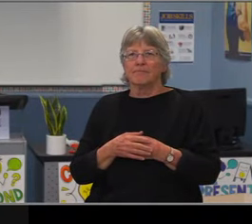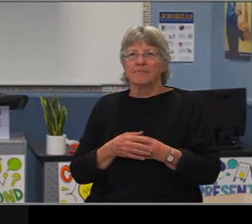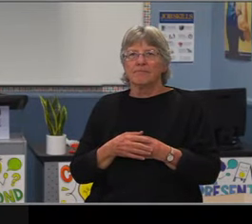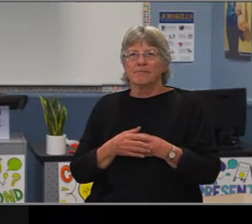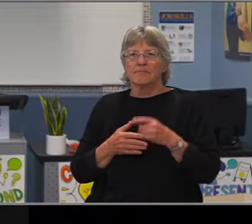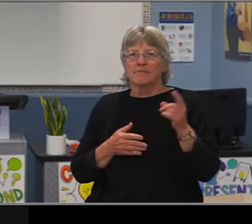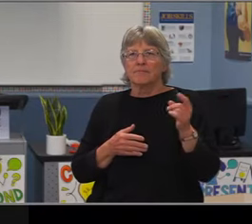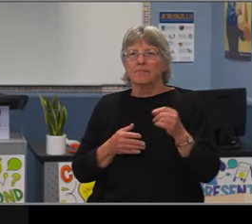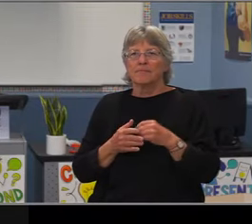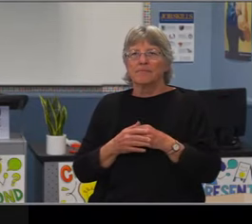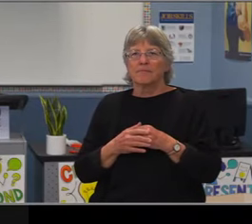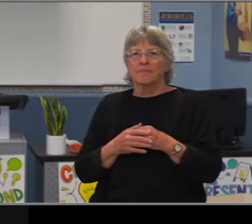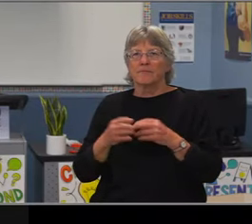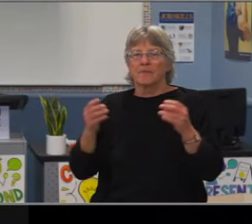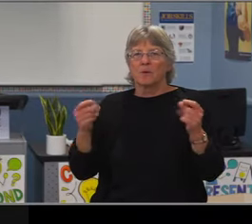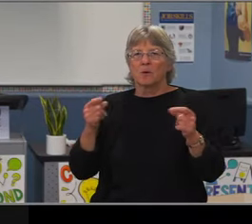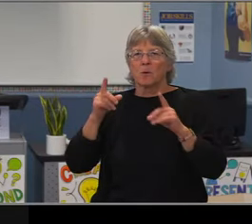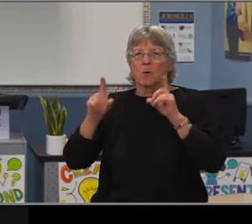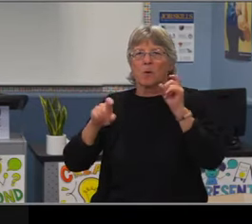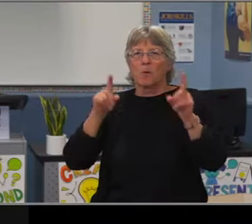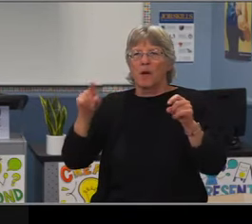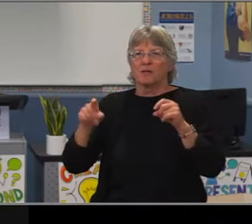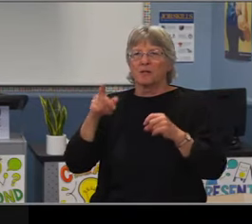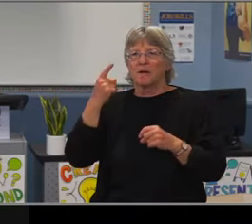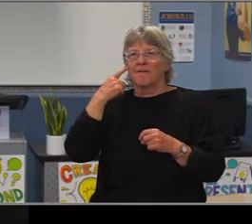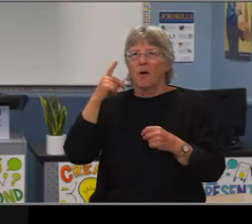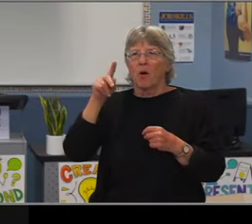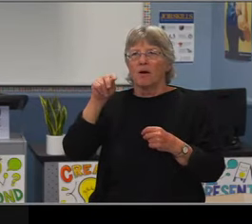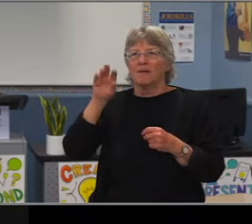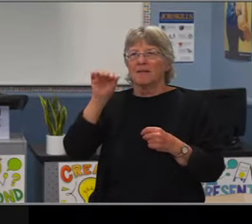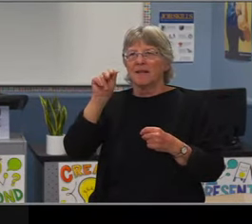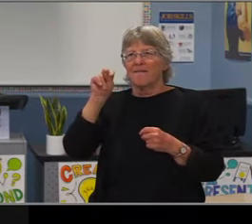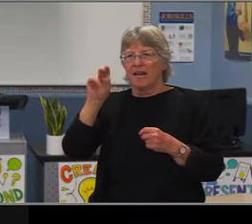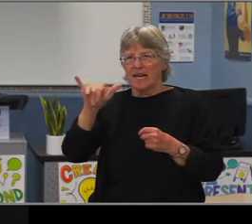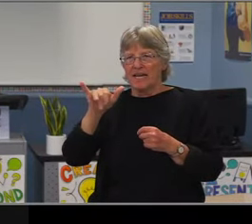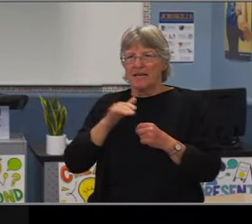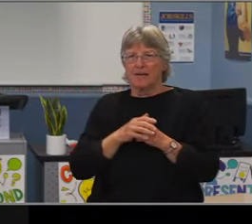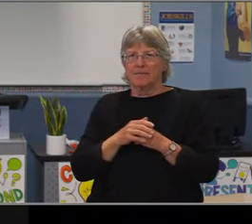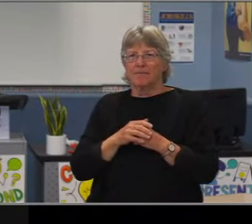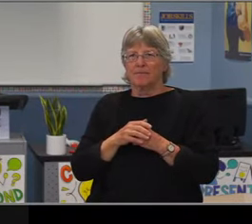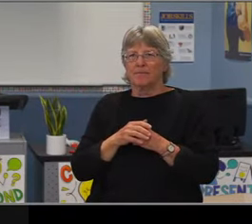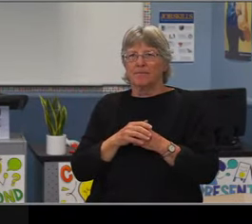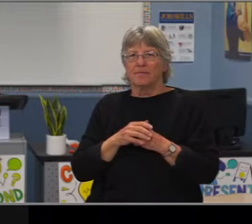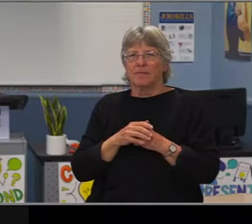the distinction in accolades that it confers, I do hope you will accept this invitation.